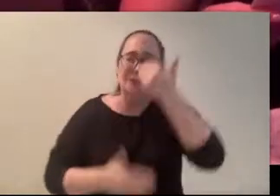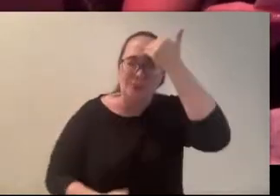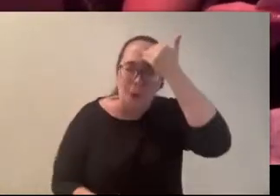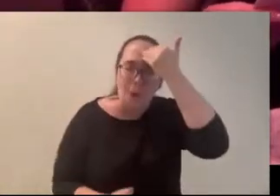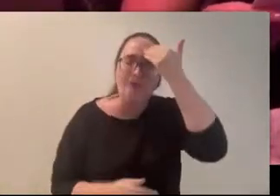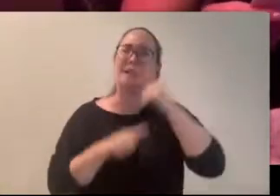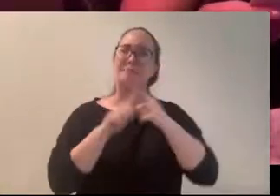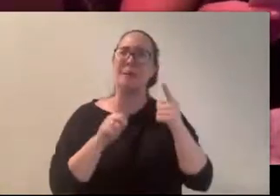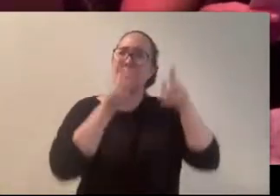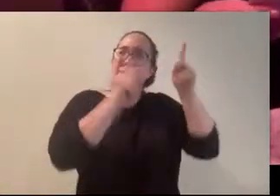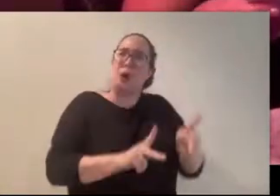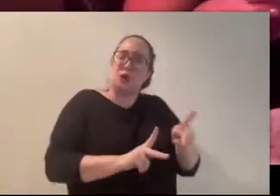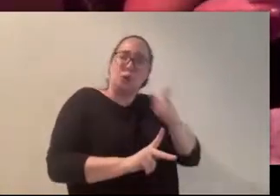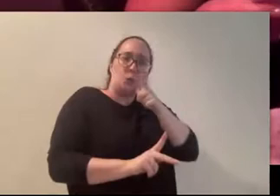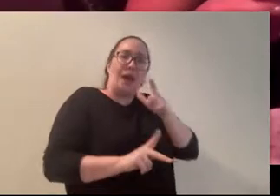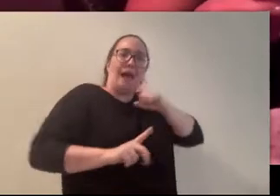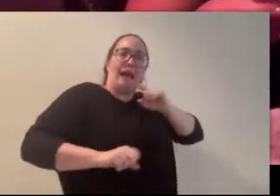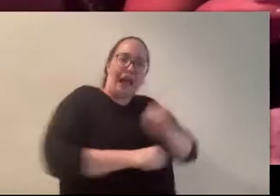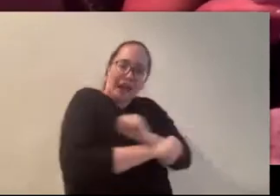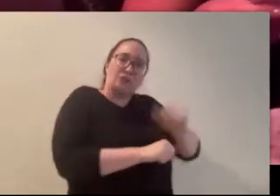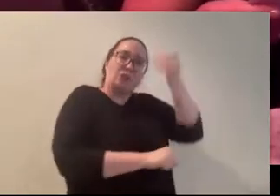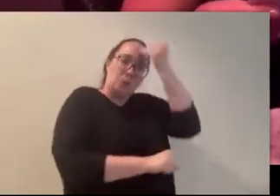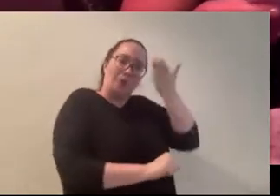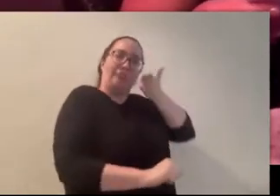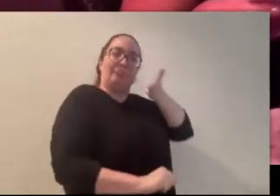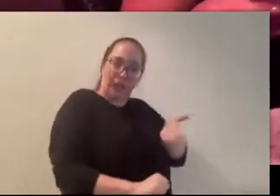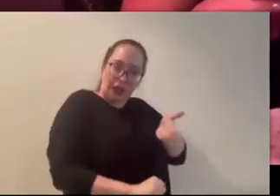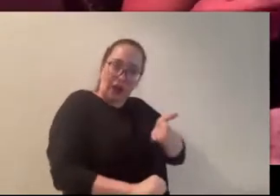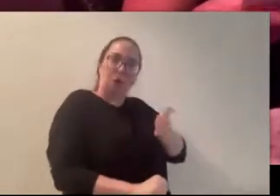one person who.. (Thomas) help me?? (Carly) giggles* yeah, right? “ would have heard them.